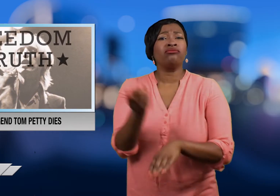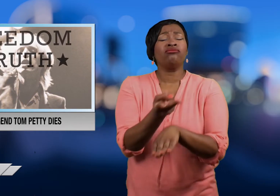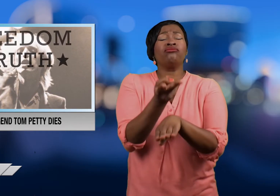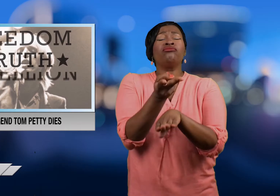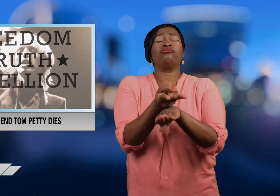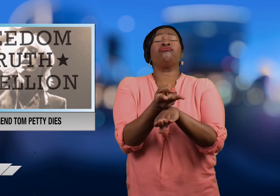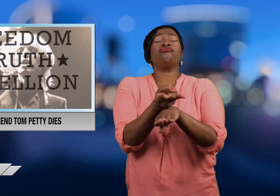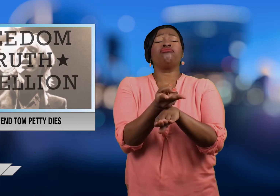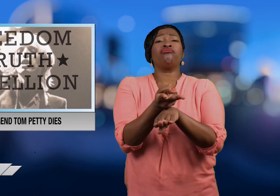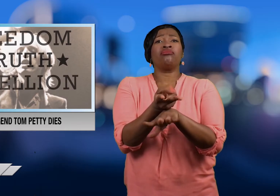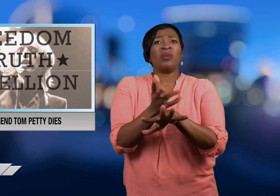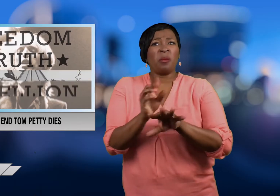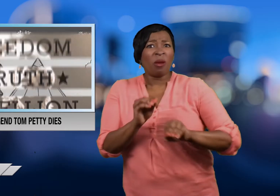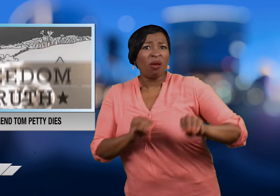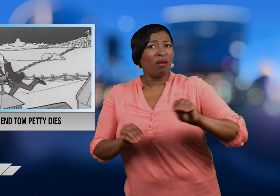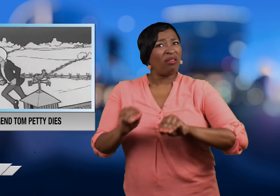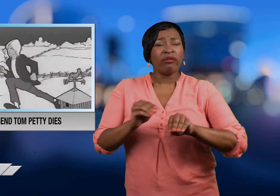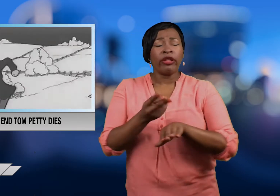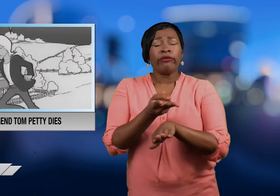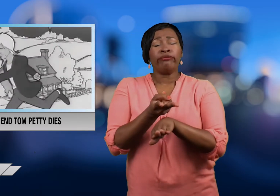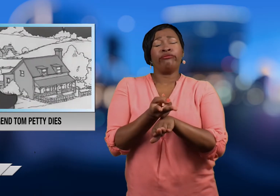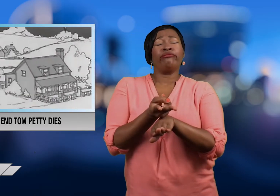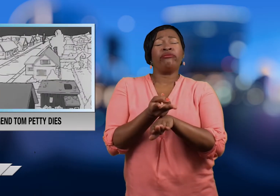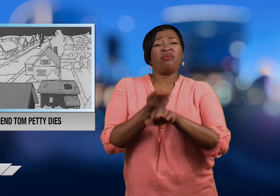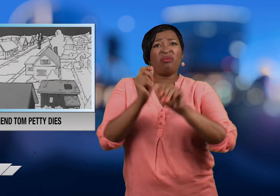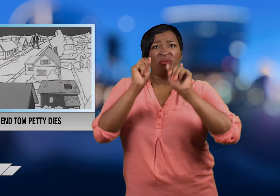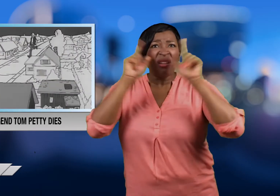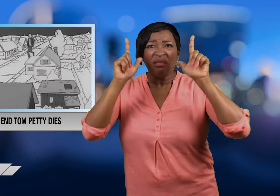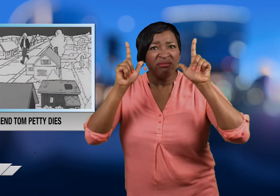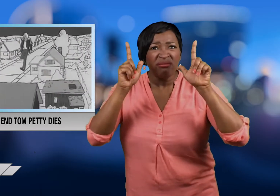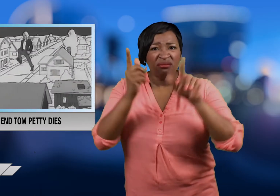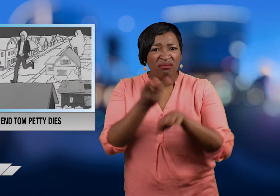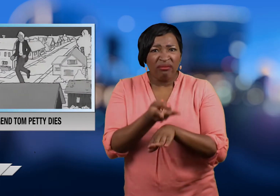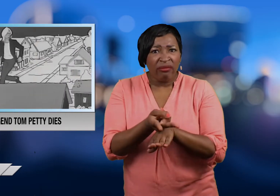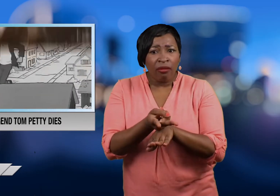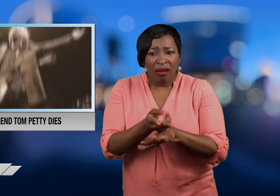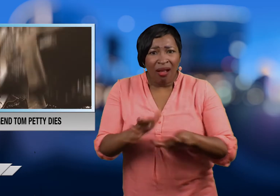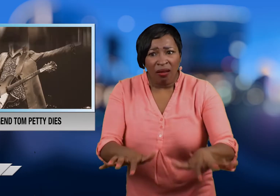Petty was found unconscious in his home and was rushed to the